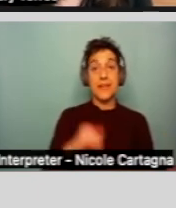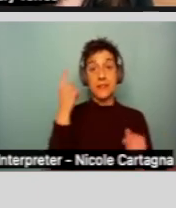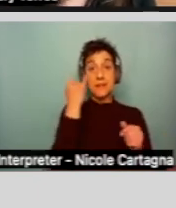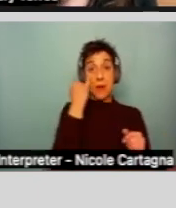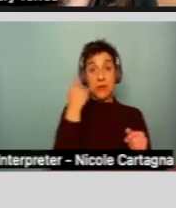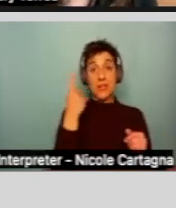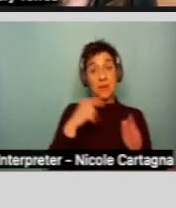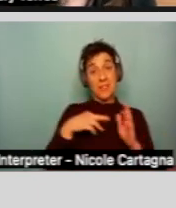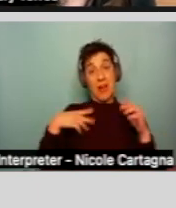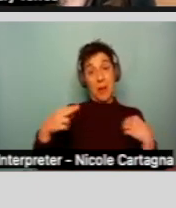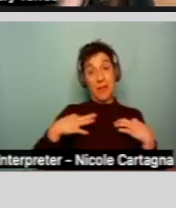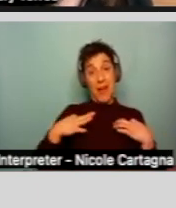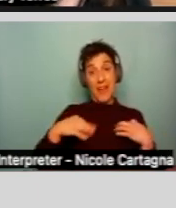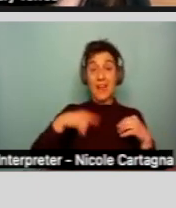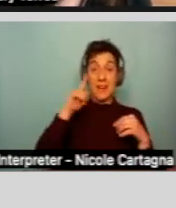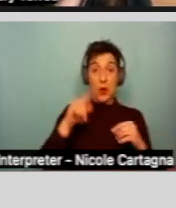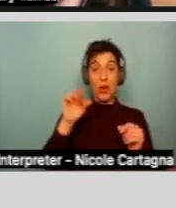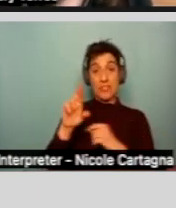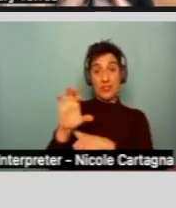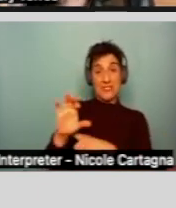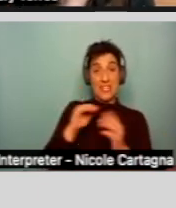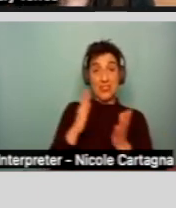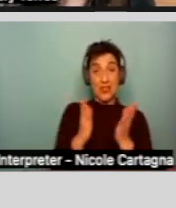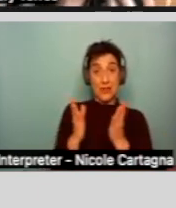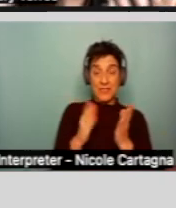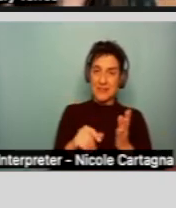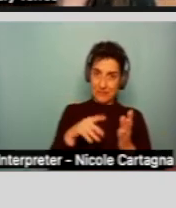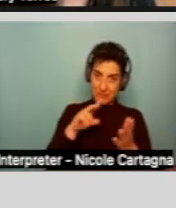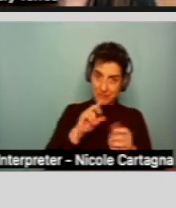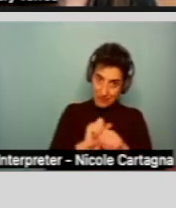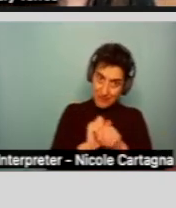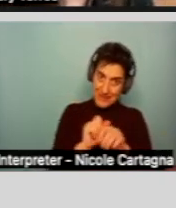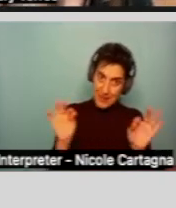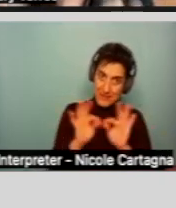to show evidence that it is substantial, so you have to show maybe through medical records,